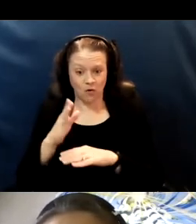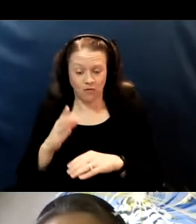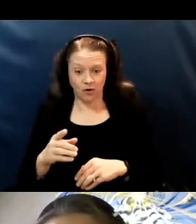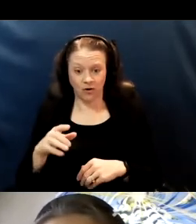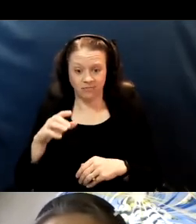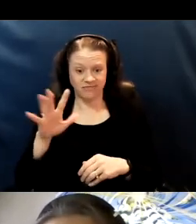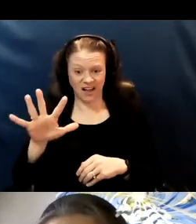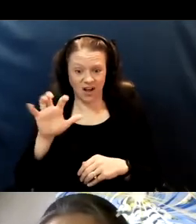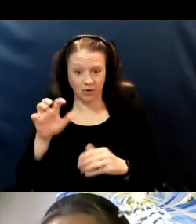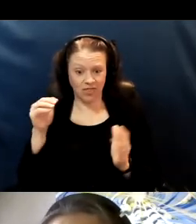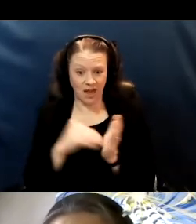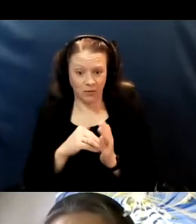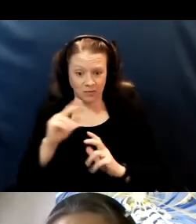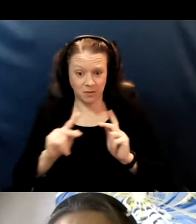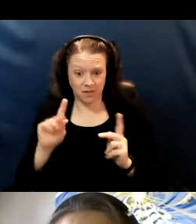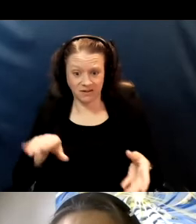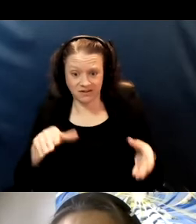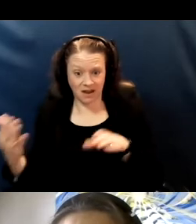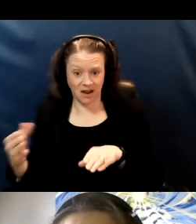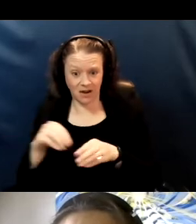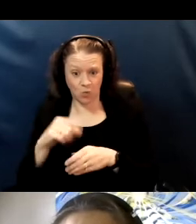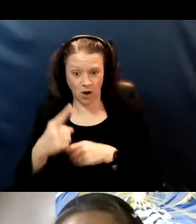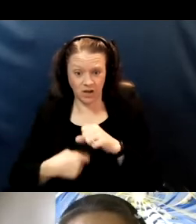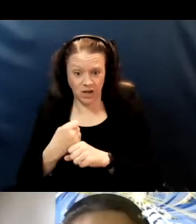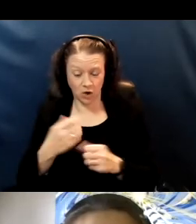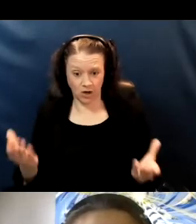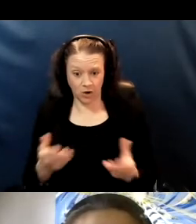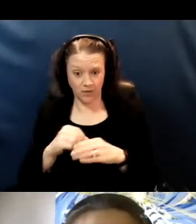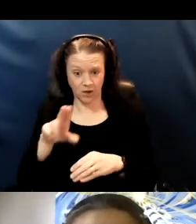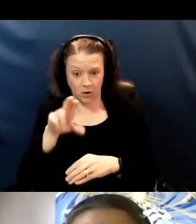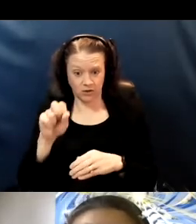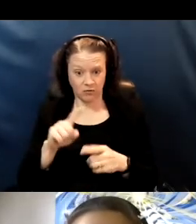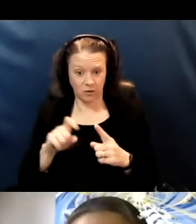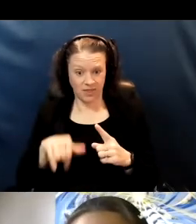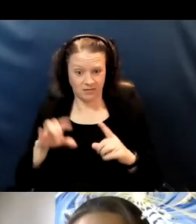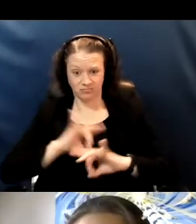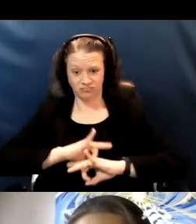in a year in the United States from this horrible virus. This is a vaccine that works really well.